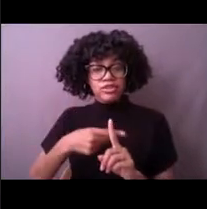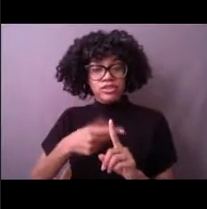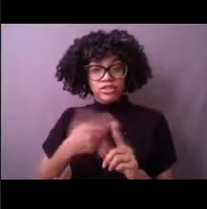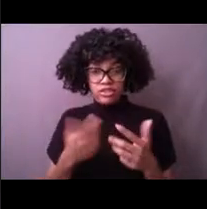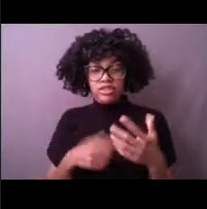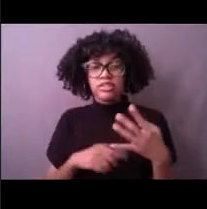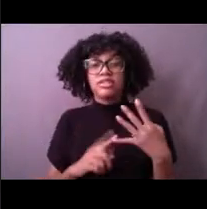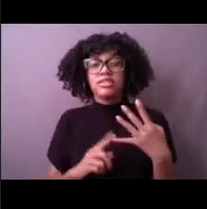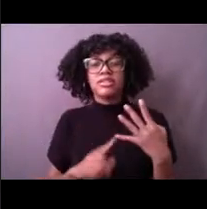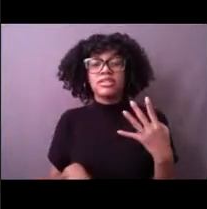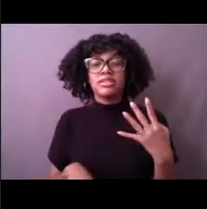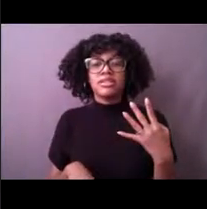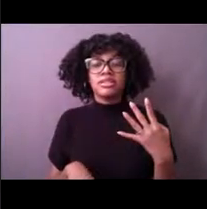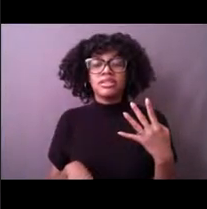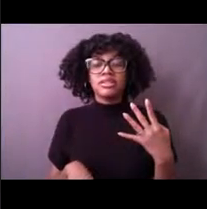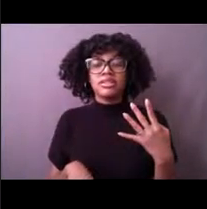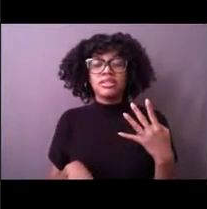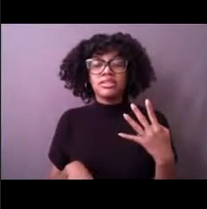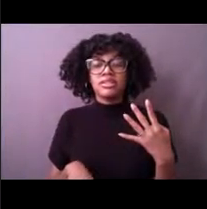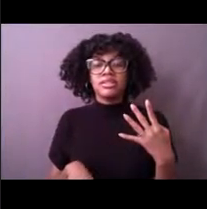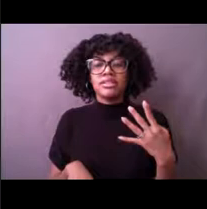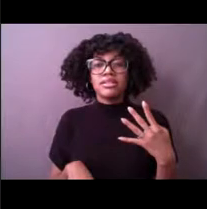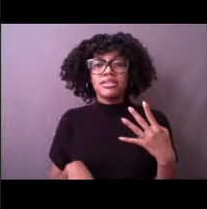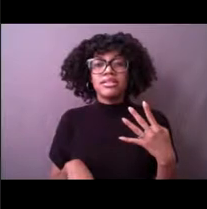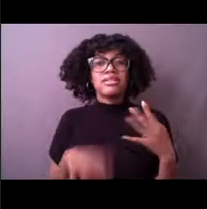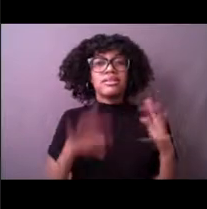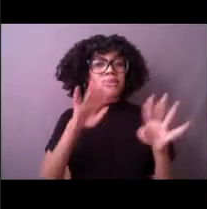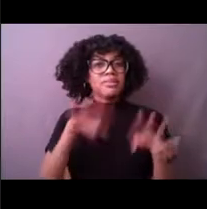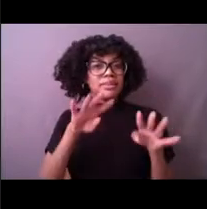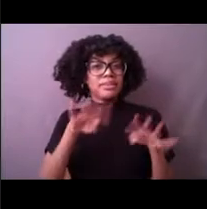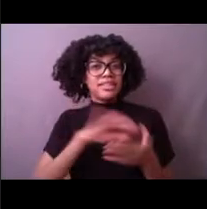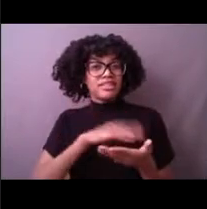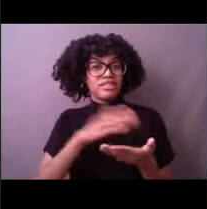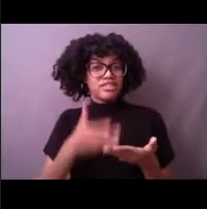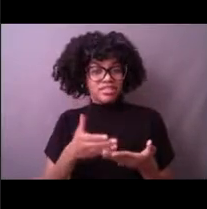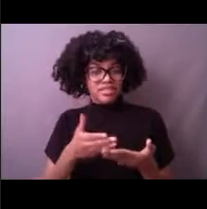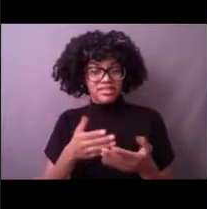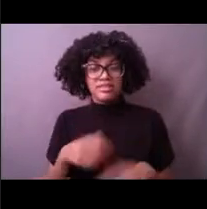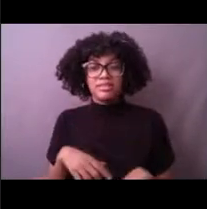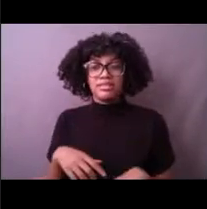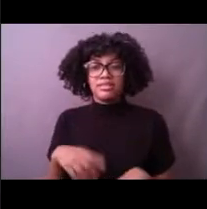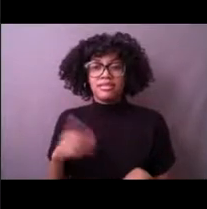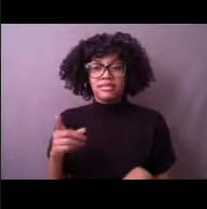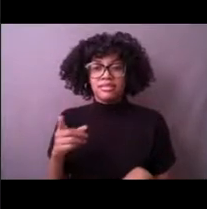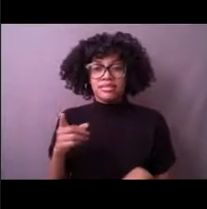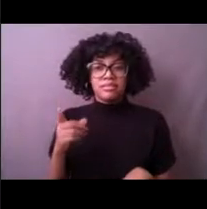And we also got precipitation. I wonder if we do that on these buoys as well.